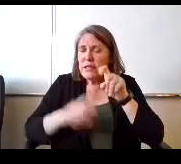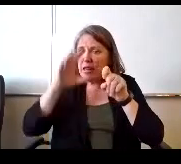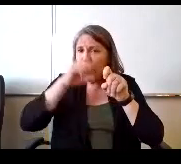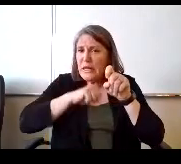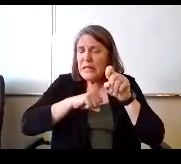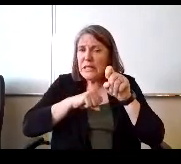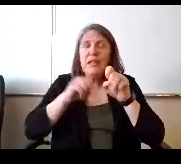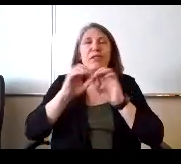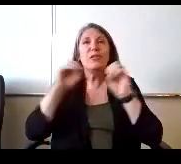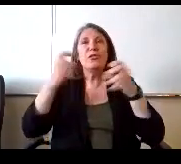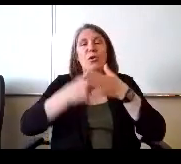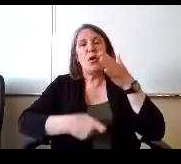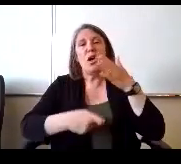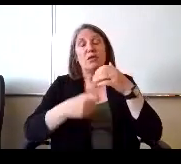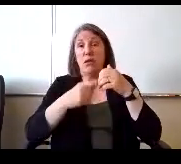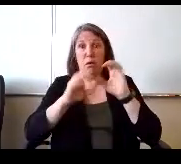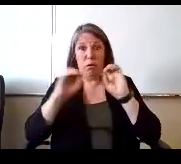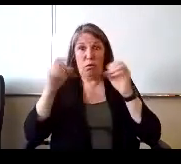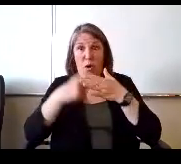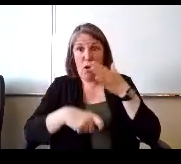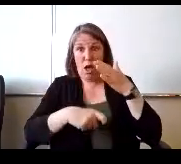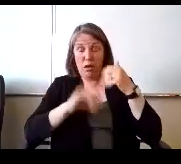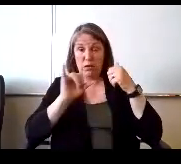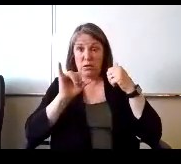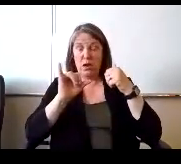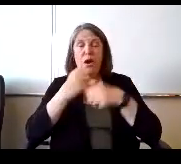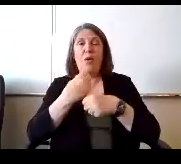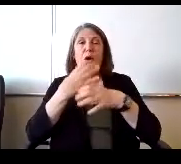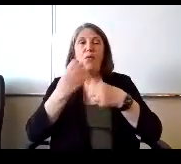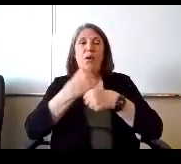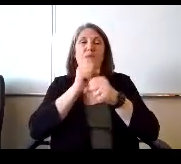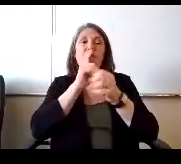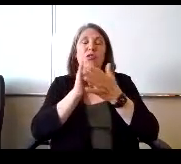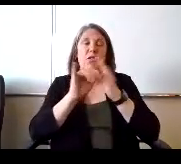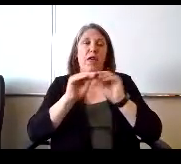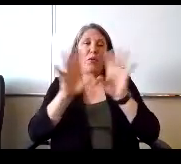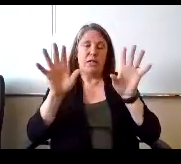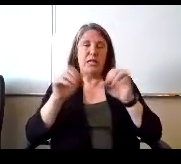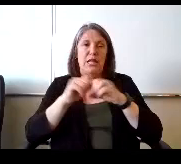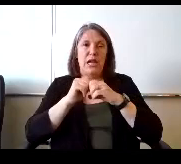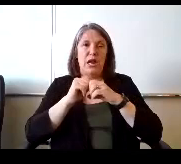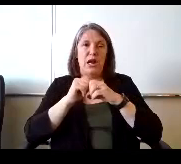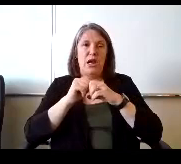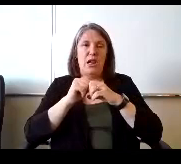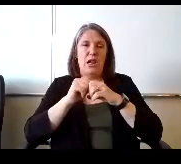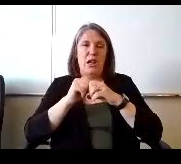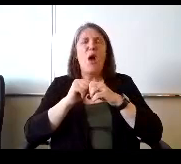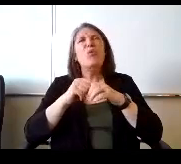That's what I want. That's what I wanted to make sure was communicated. This setup class to pay the teachers